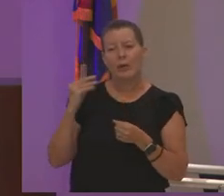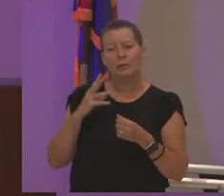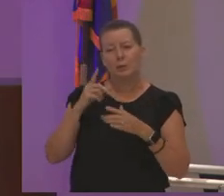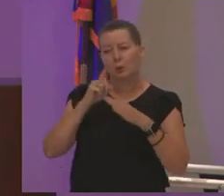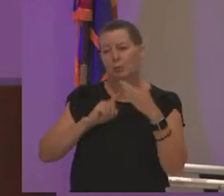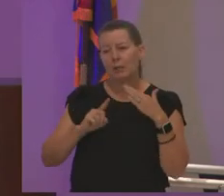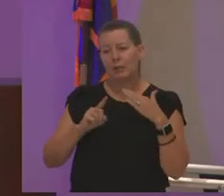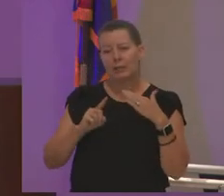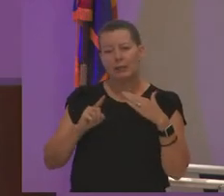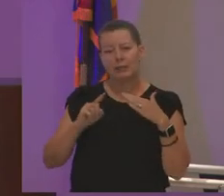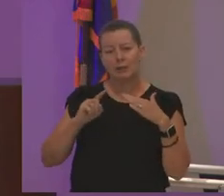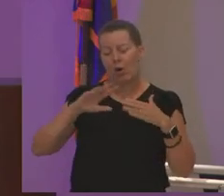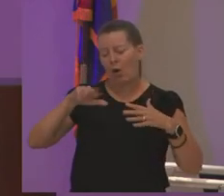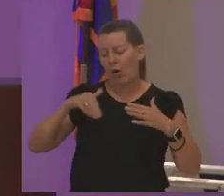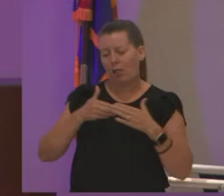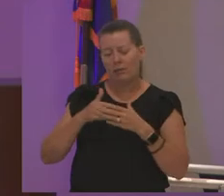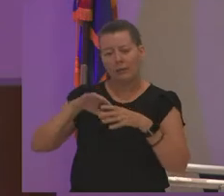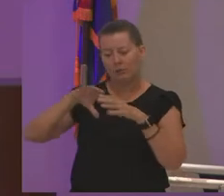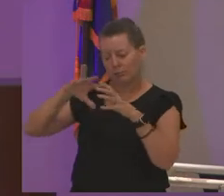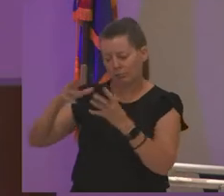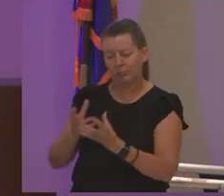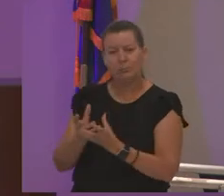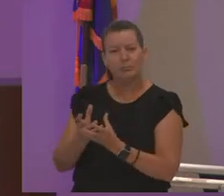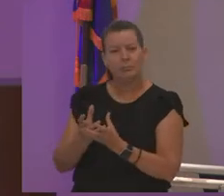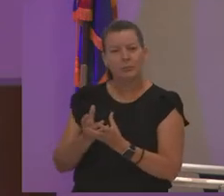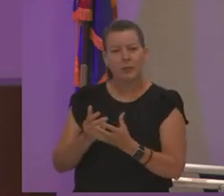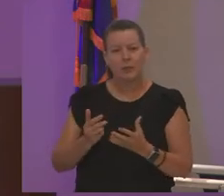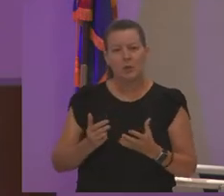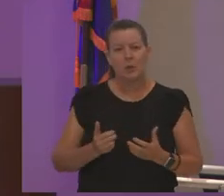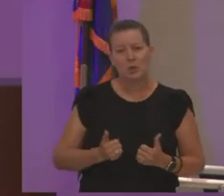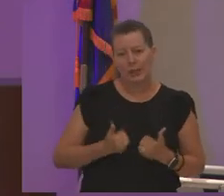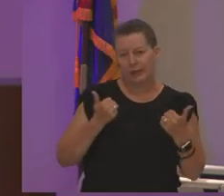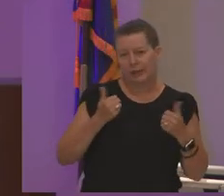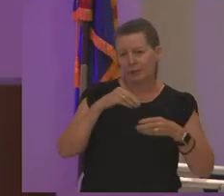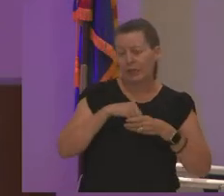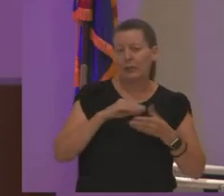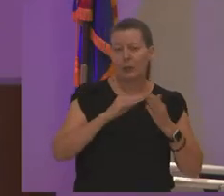and all of it she lives in the community and she absolutely loves the community